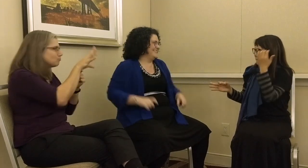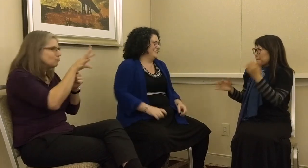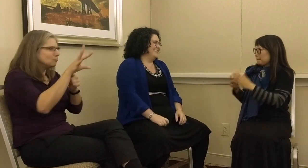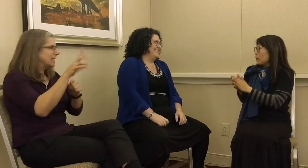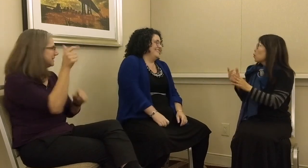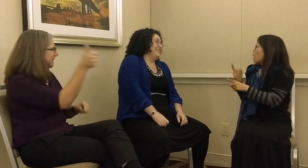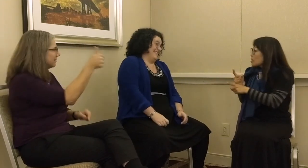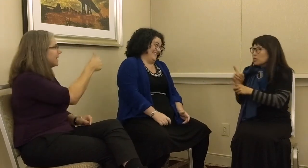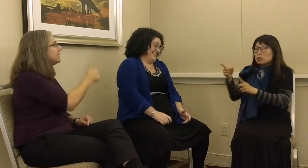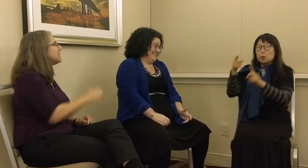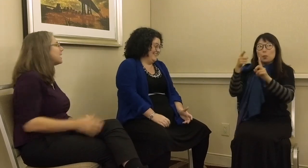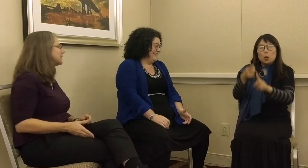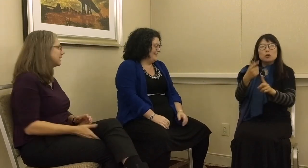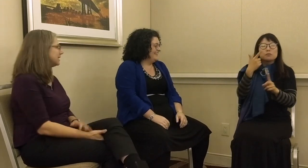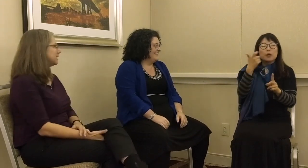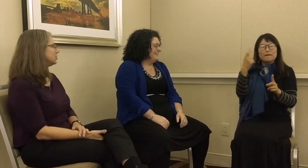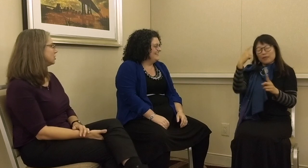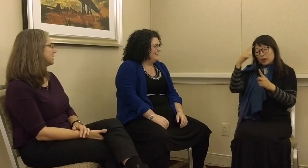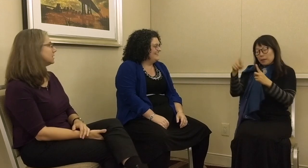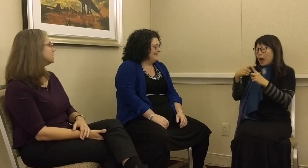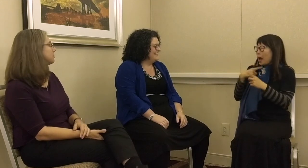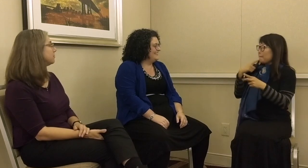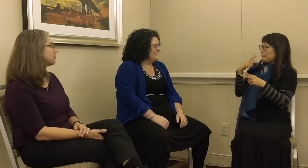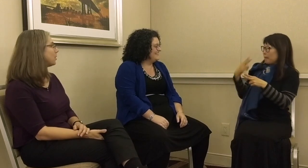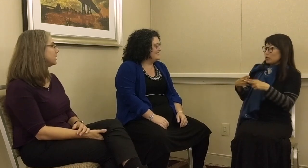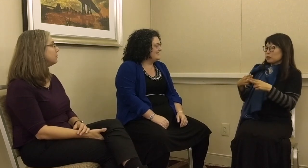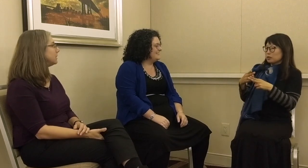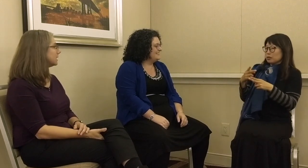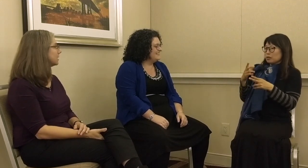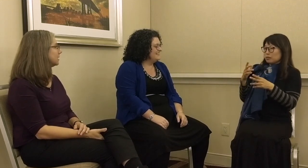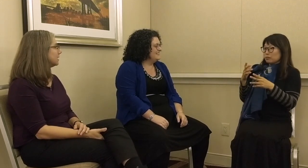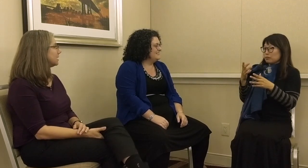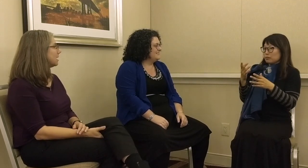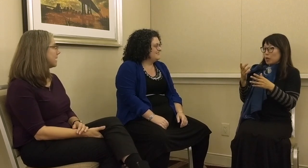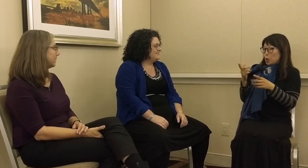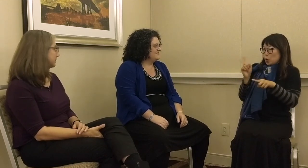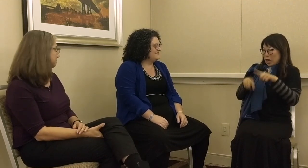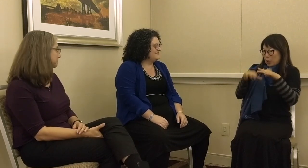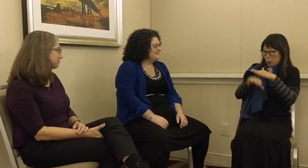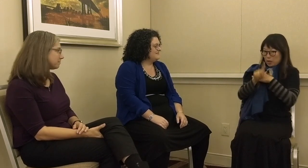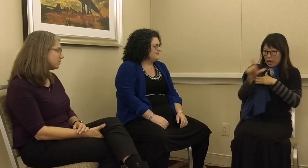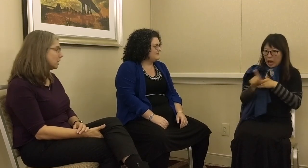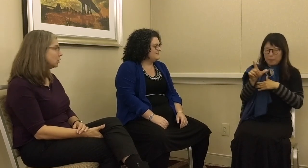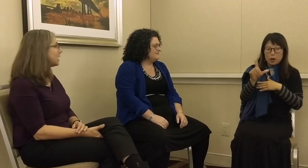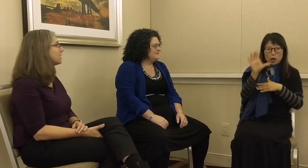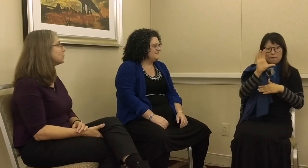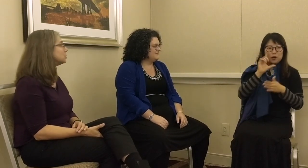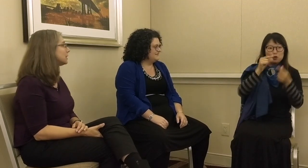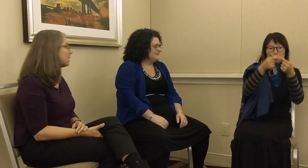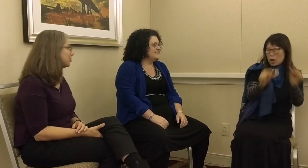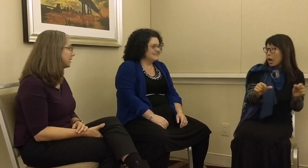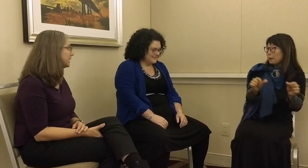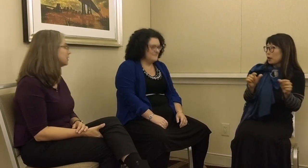L: Exactly. It’s a perfect point if you think about it. You can’t go into a library